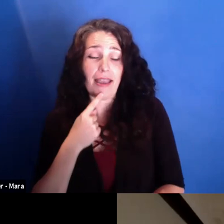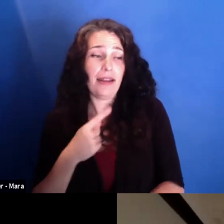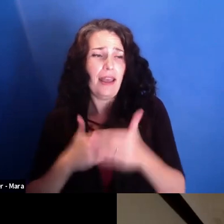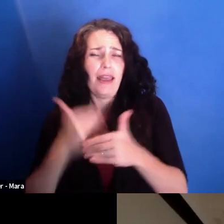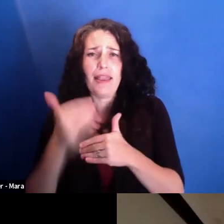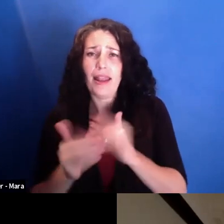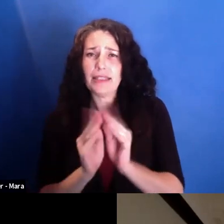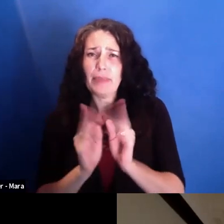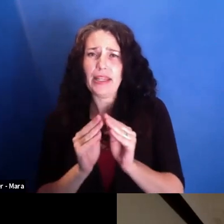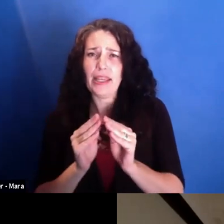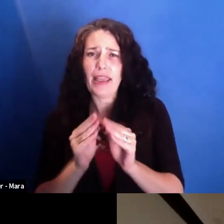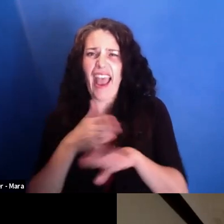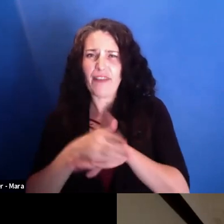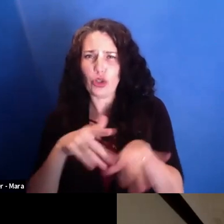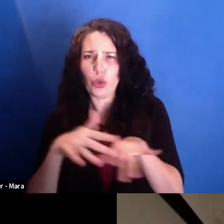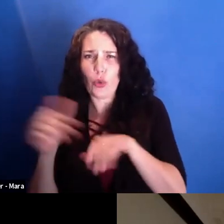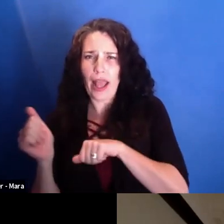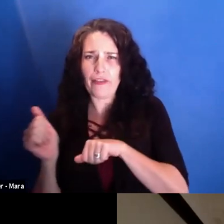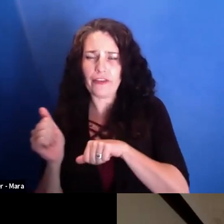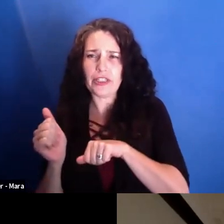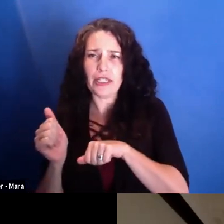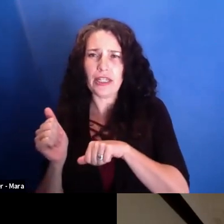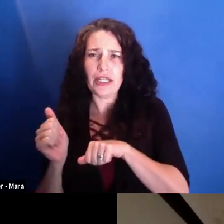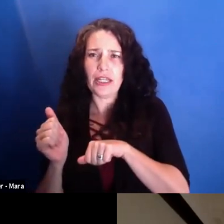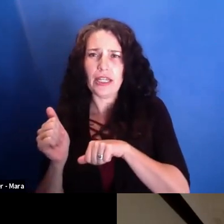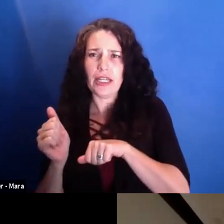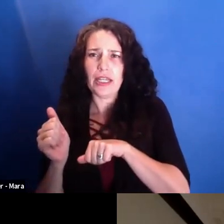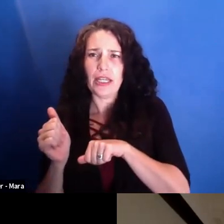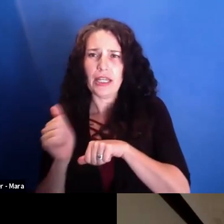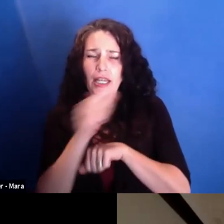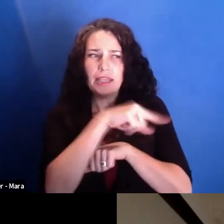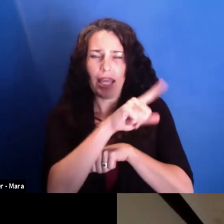they were saying, like, incredible how sophisticated the Secret Service became.